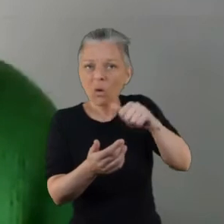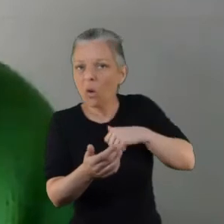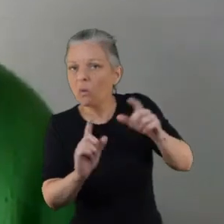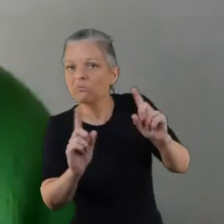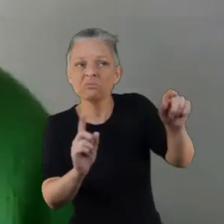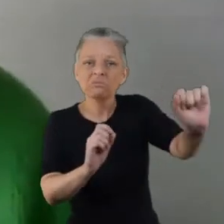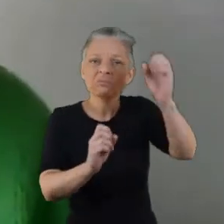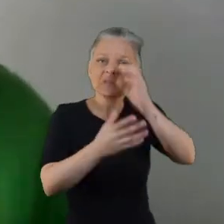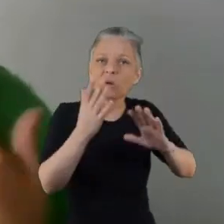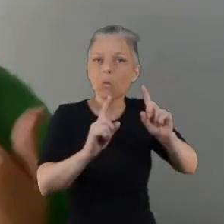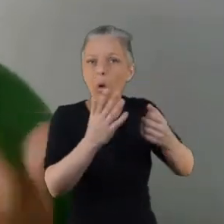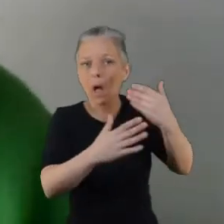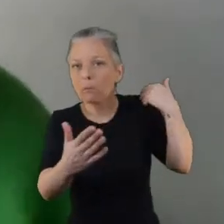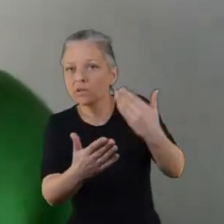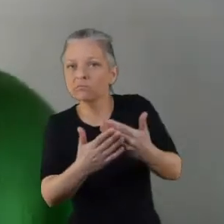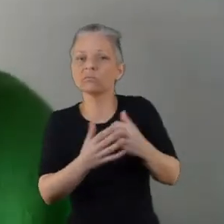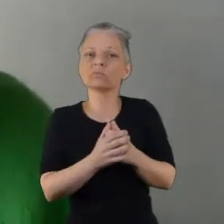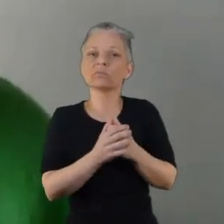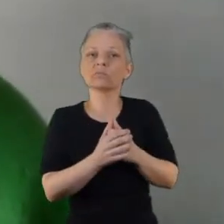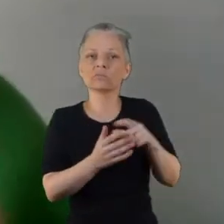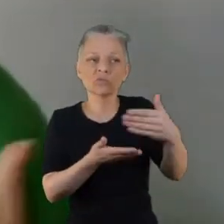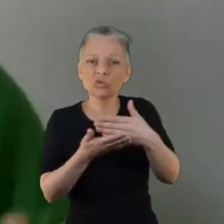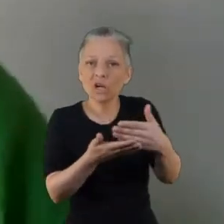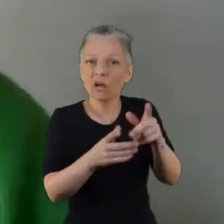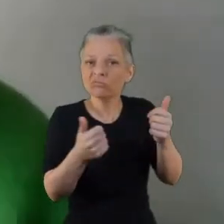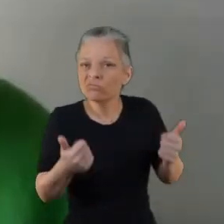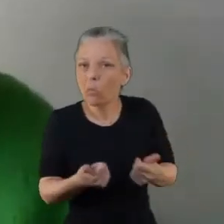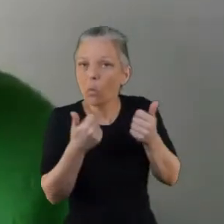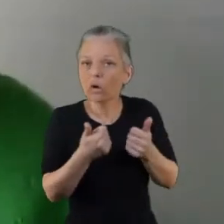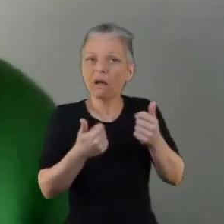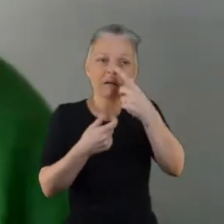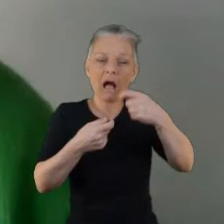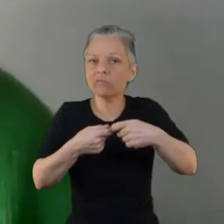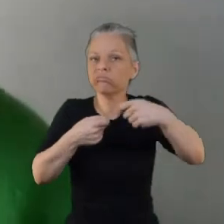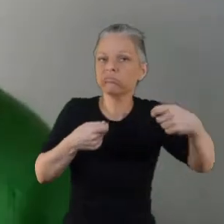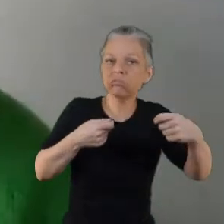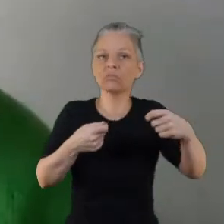but just by keeping people updated shows them that you do care about their involvement.